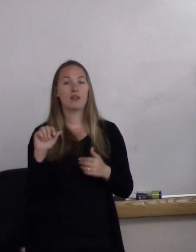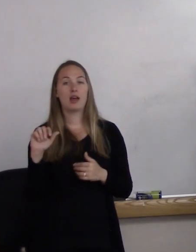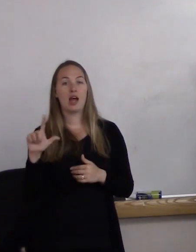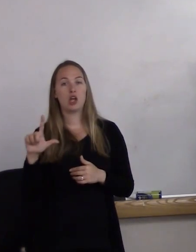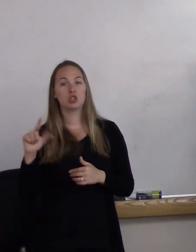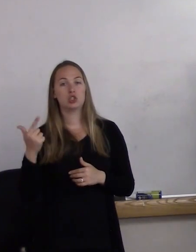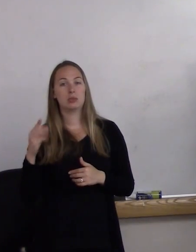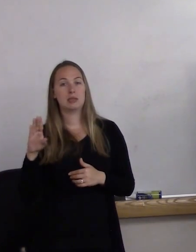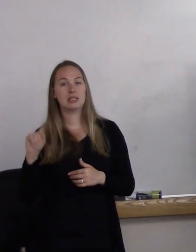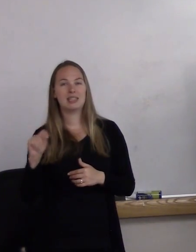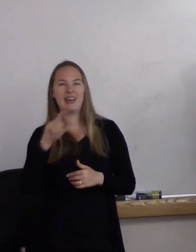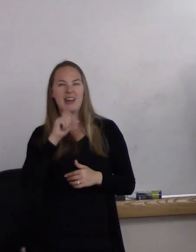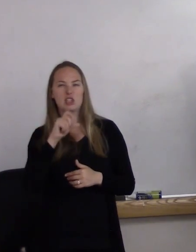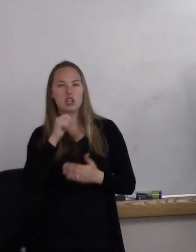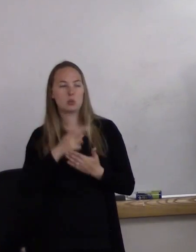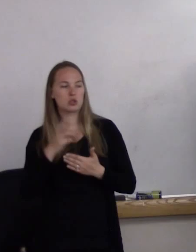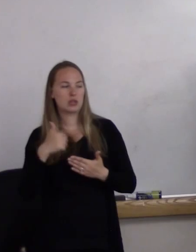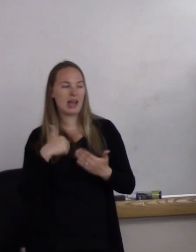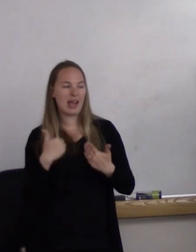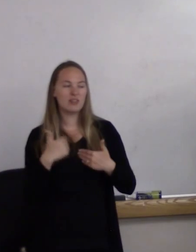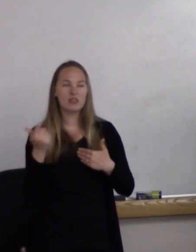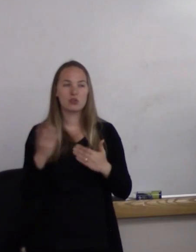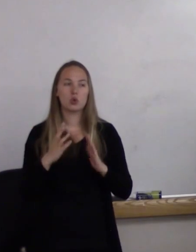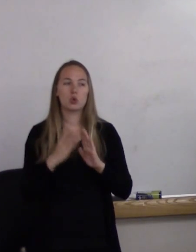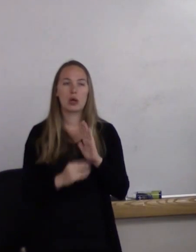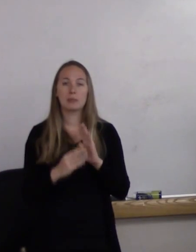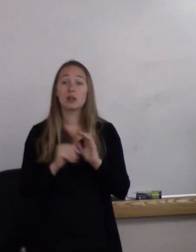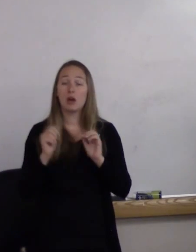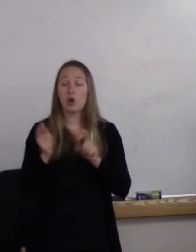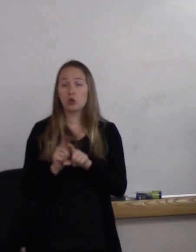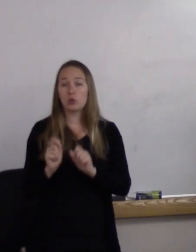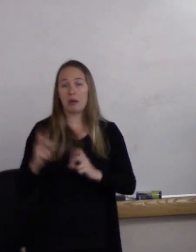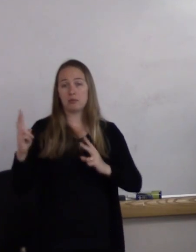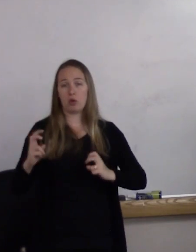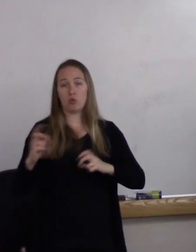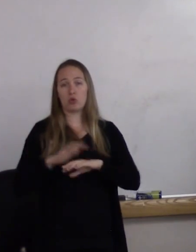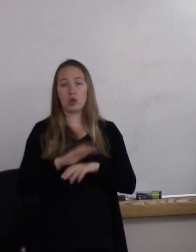which I brought a couple copies of. It's downloadable on our website. I'll leave these copies,